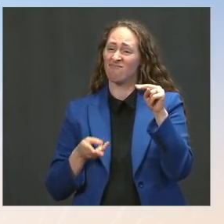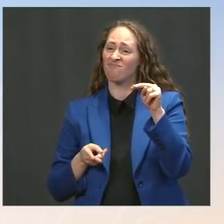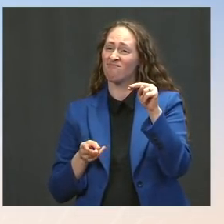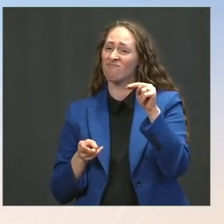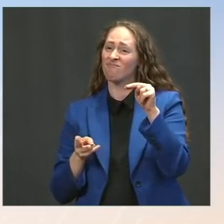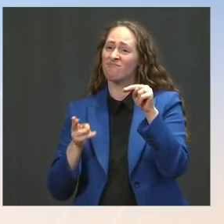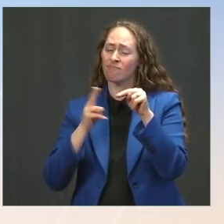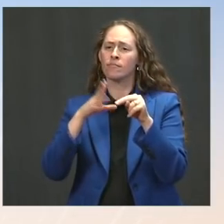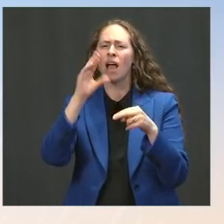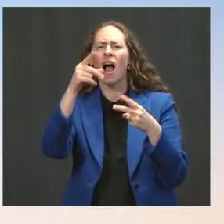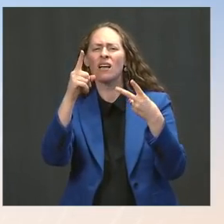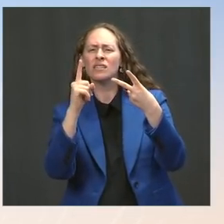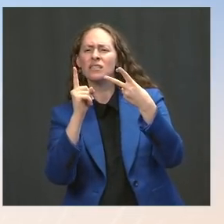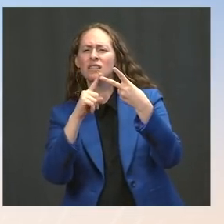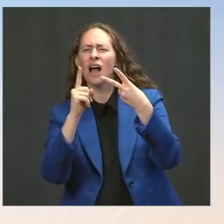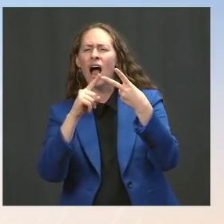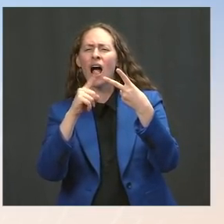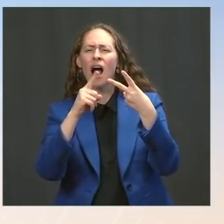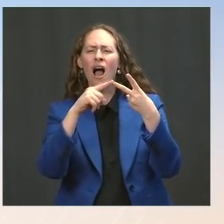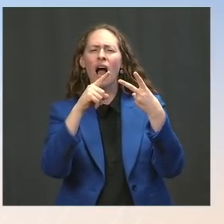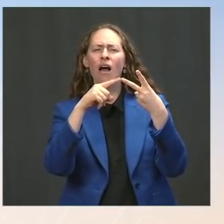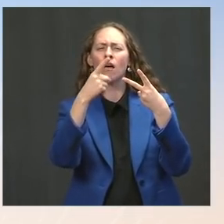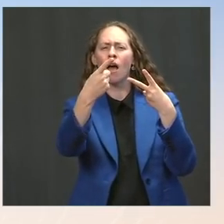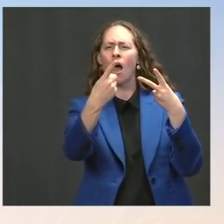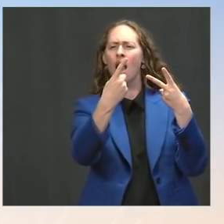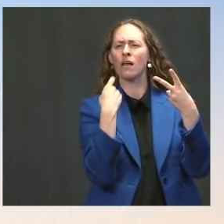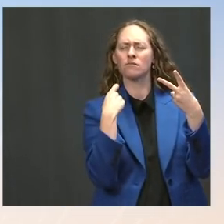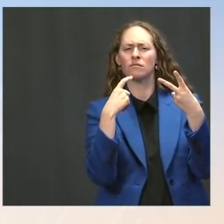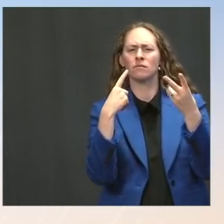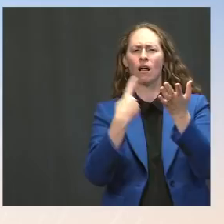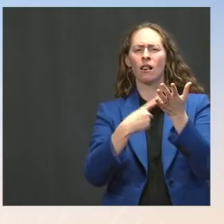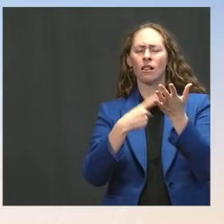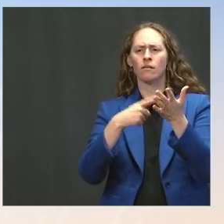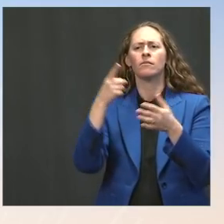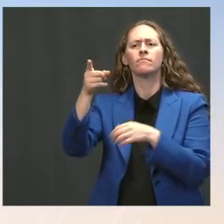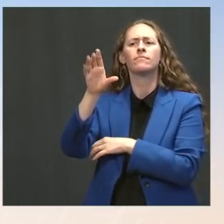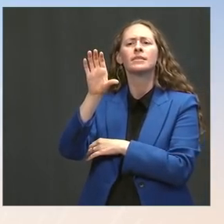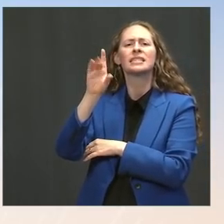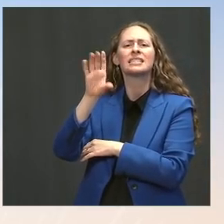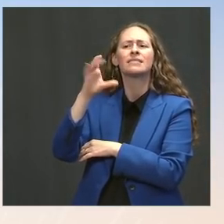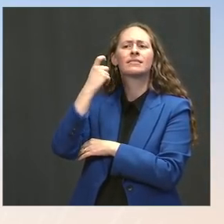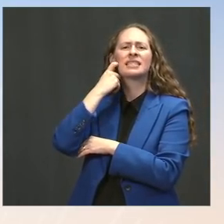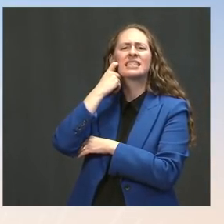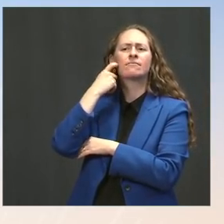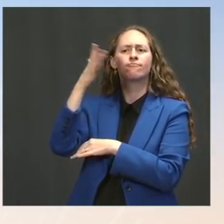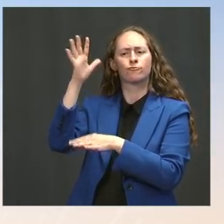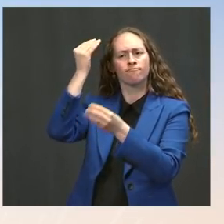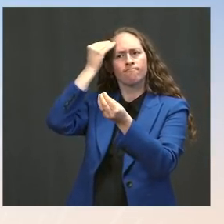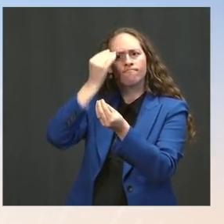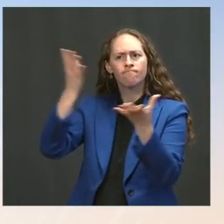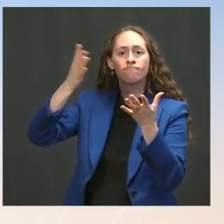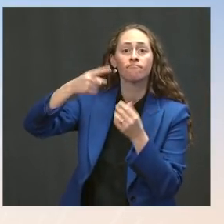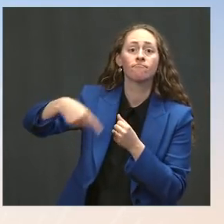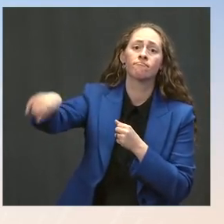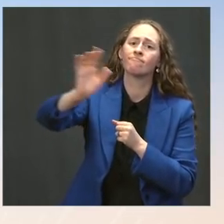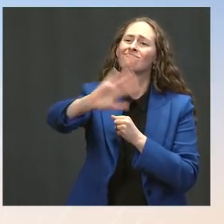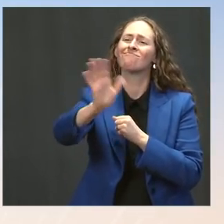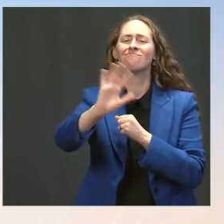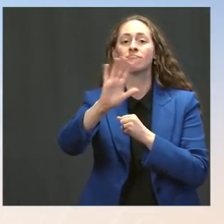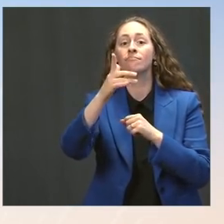the CDC just advised Americans against travel to the United Kingdom this past Monday, given the surge in cases. They will evaluate and make --